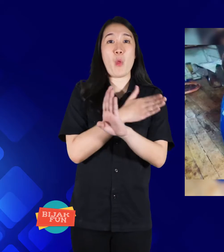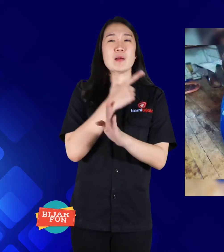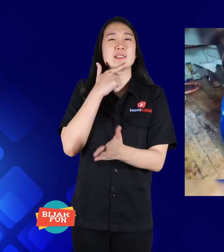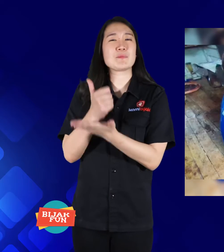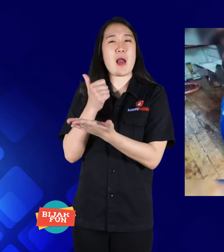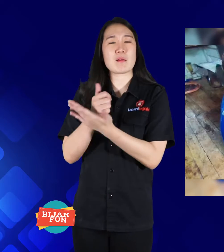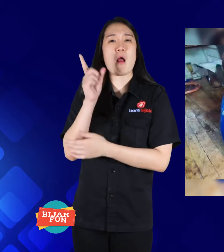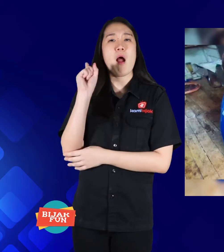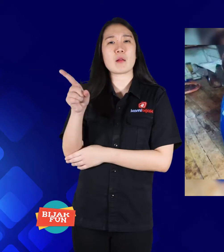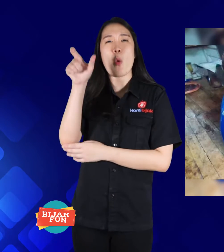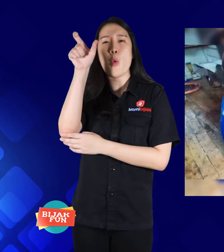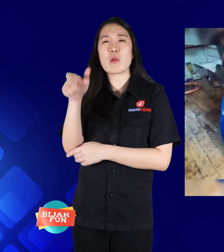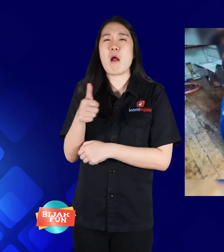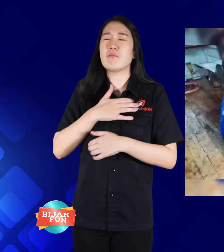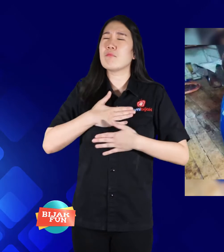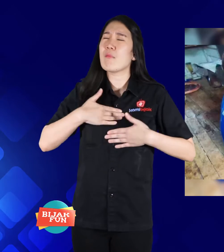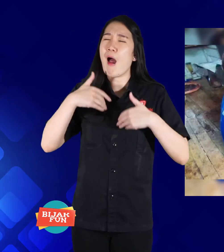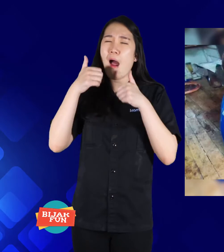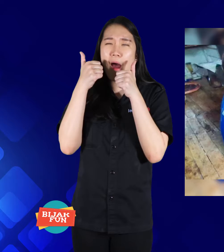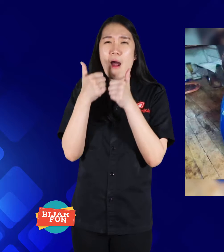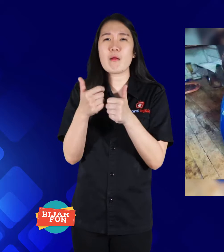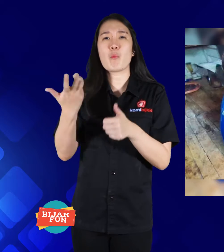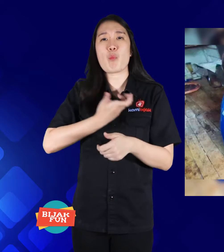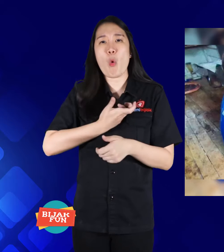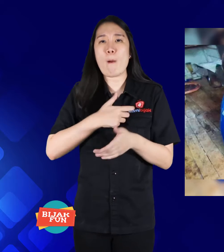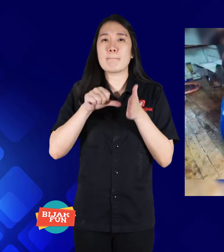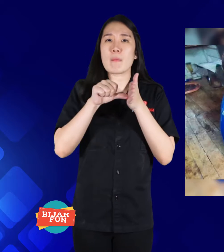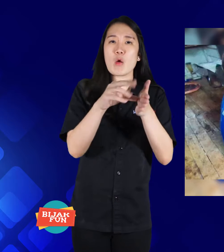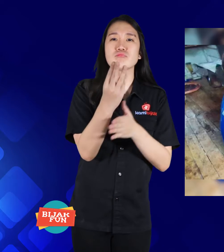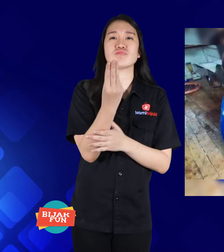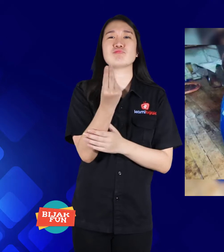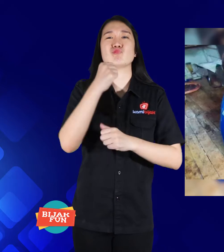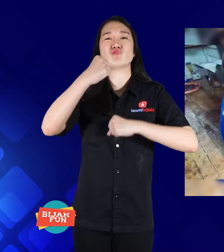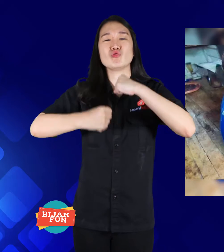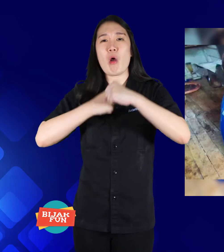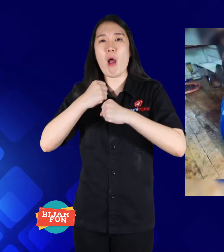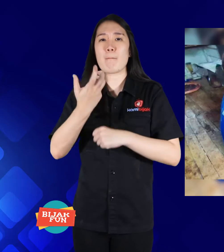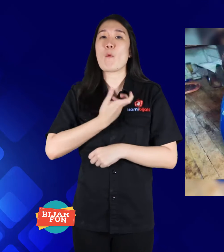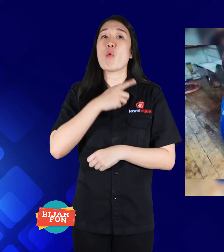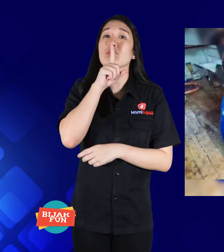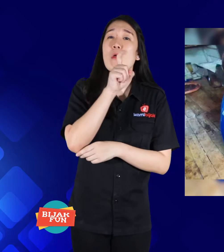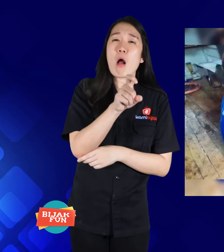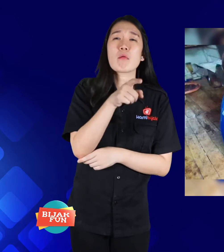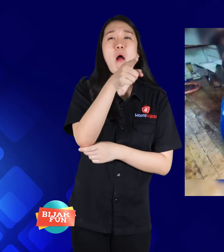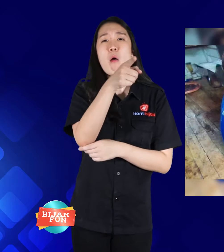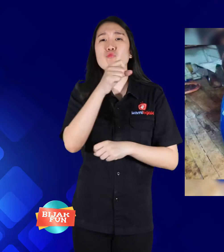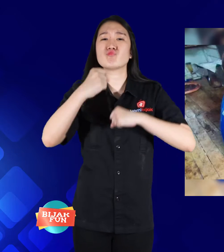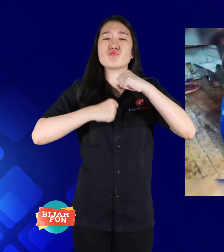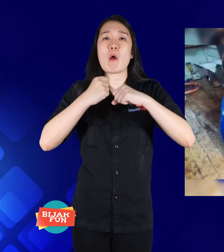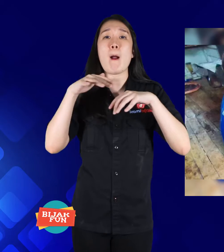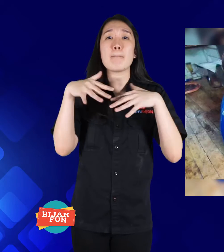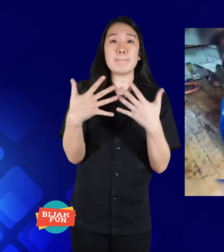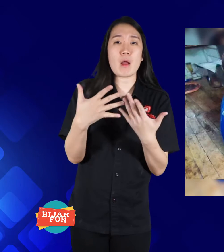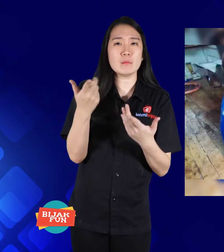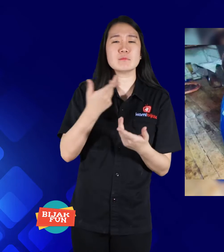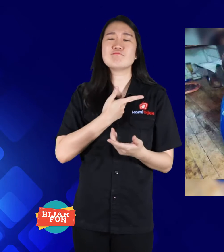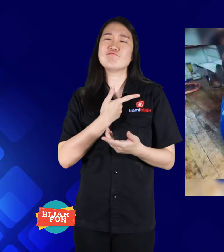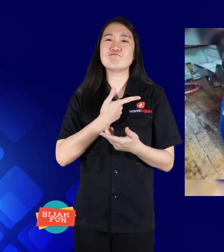In the beginning, there were actually kind people willing to give business capital assistance, what kind of business do you want to do?